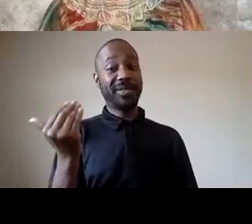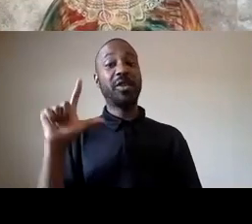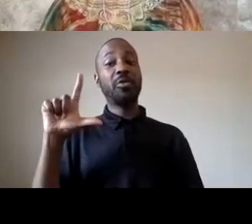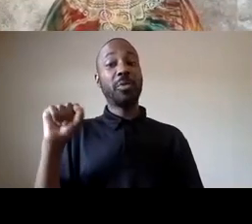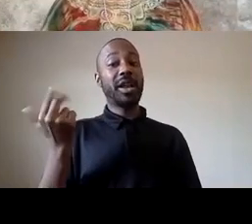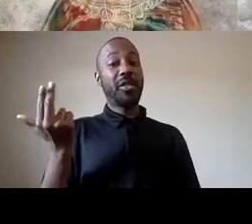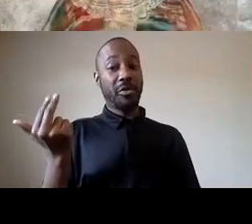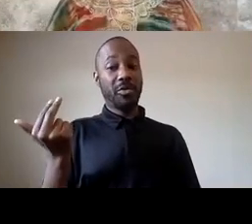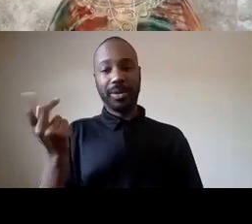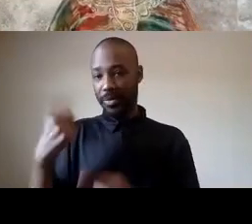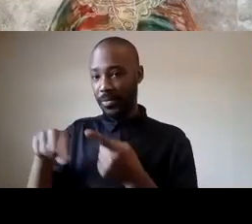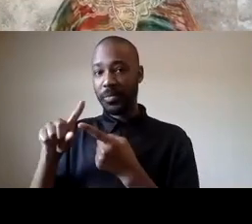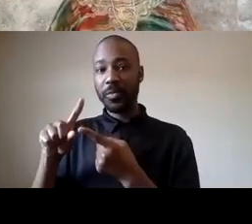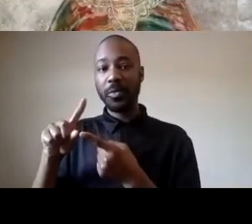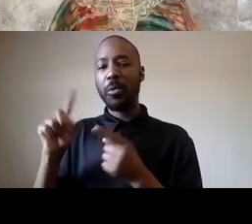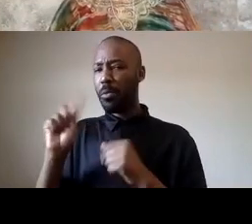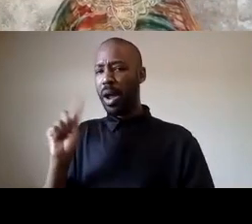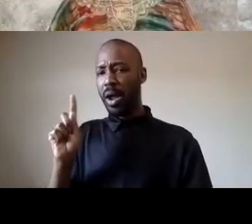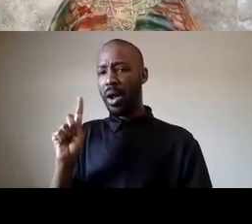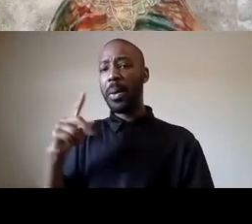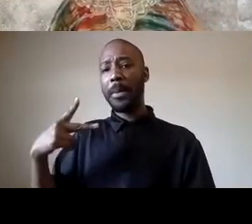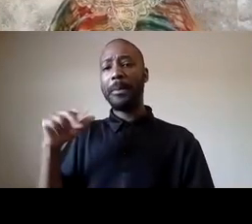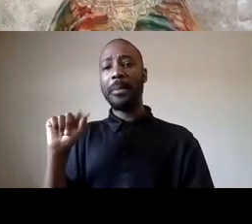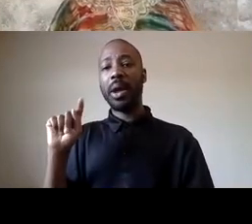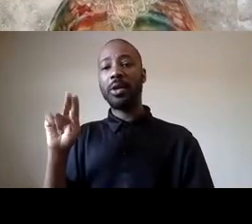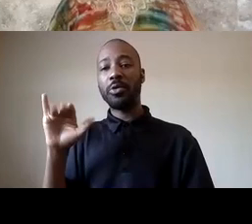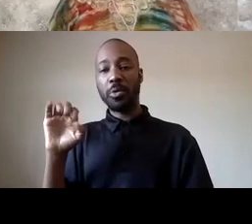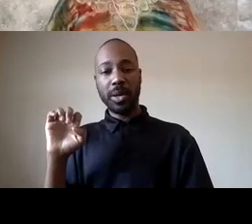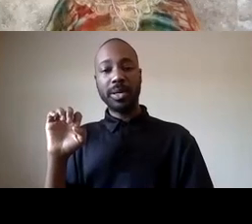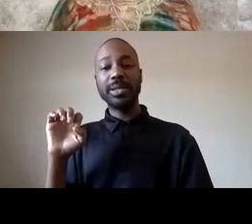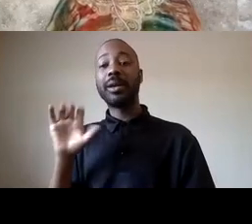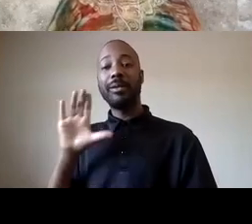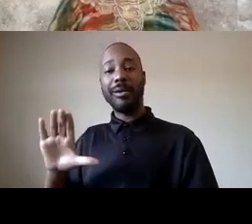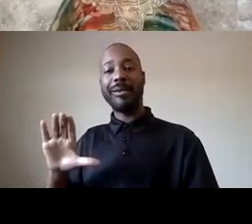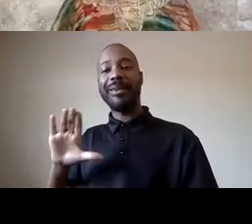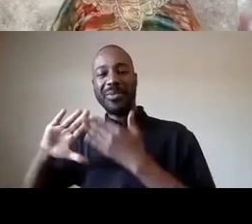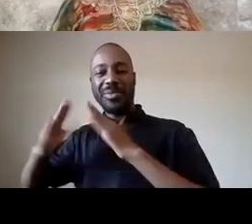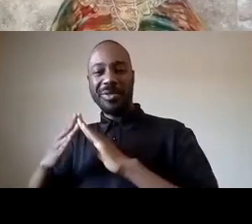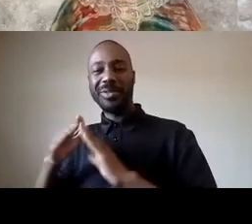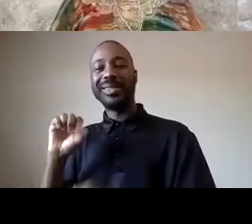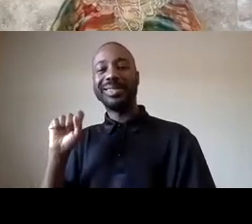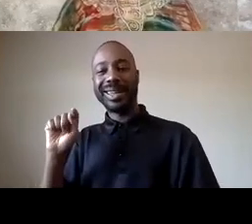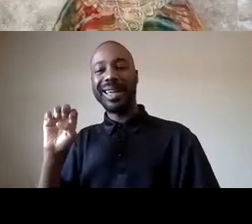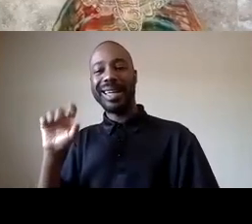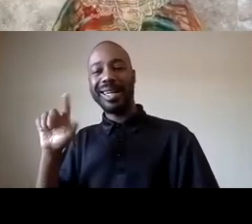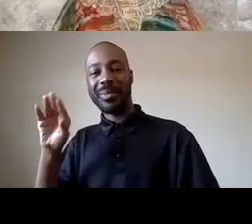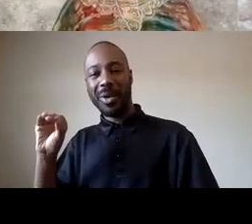at patrice's community at st elmo village within two days we